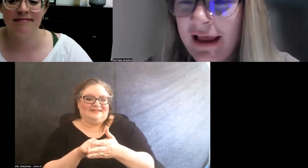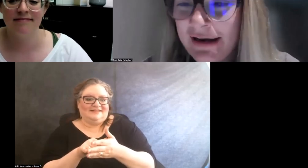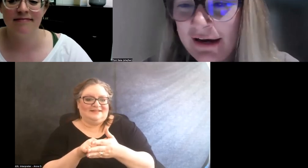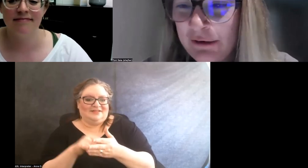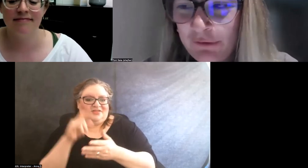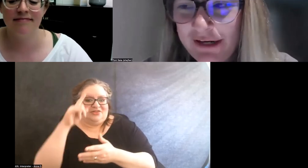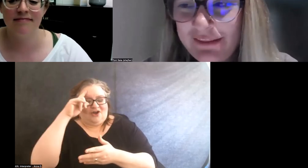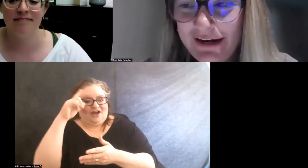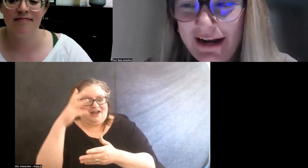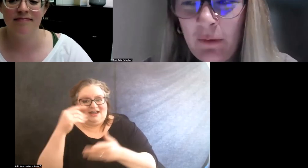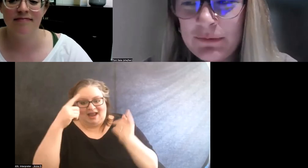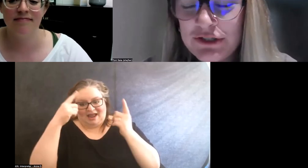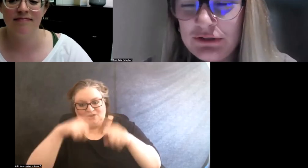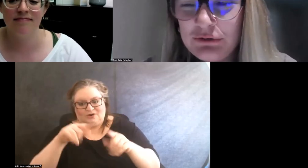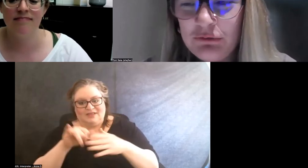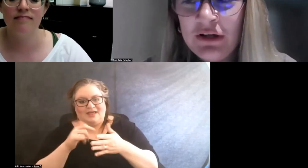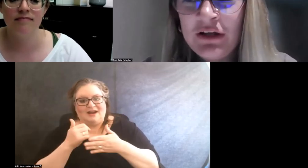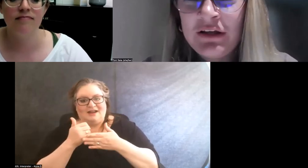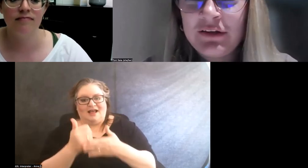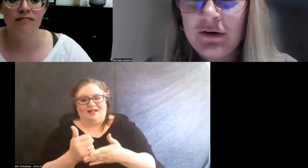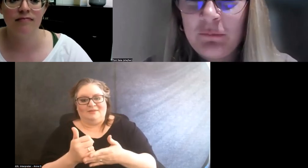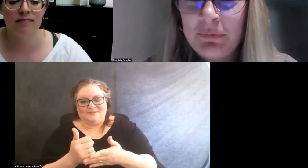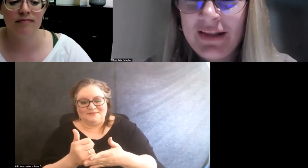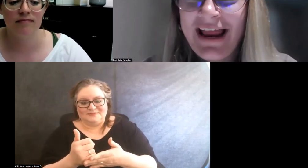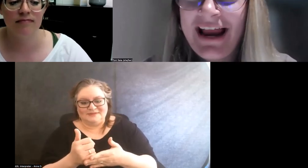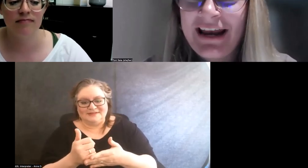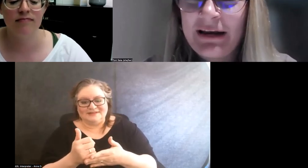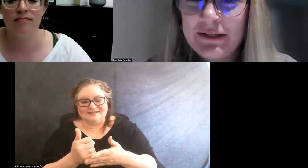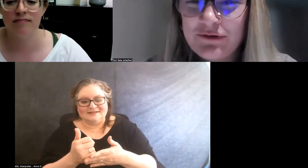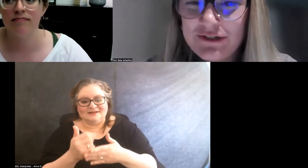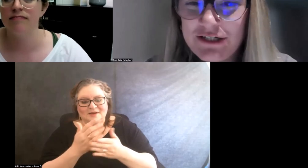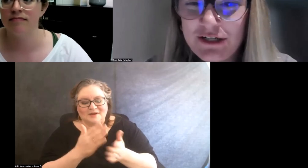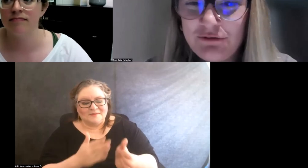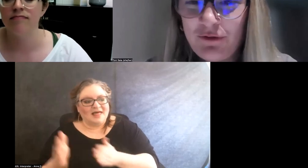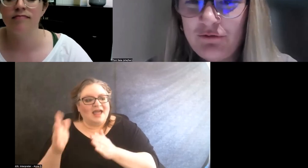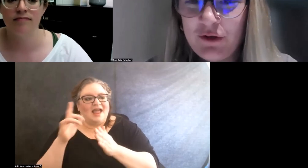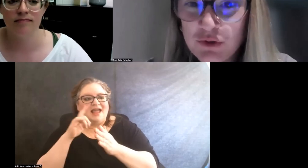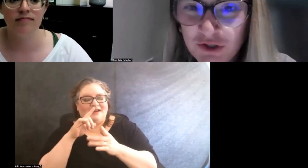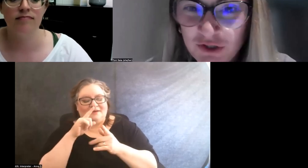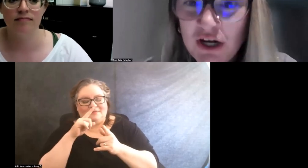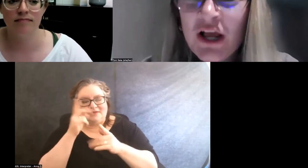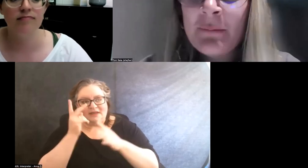And I agree that it helps you, you know, plan and be strategic for the future.